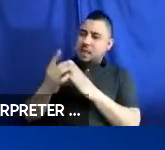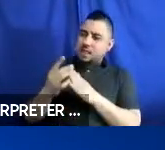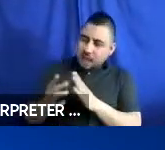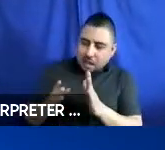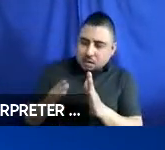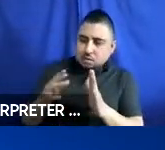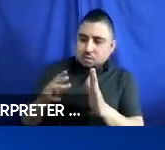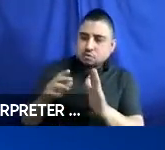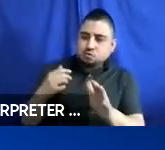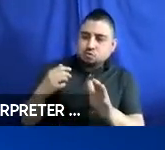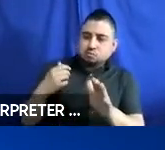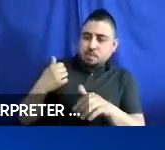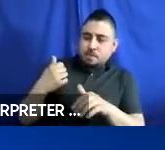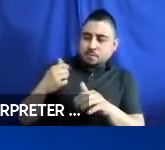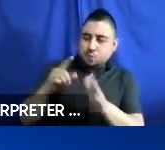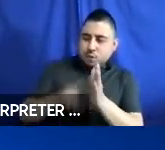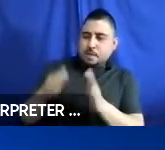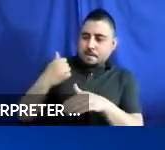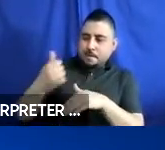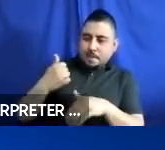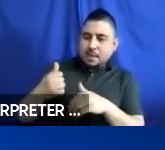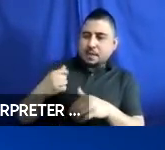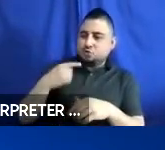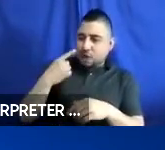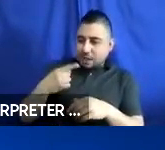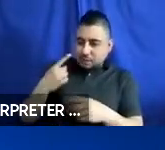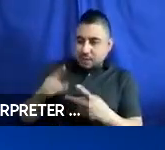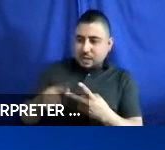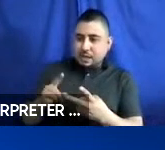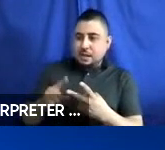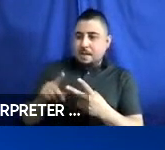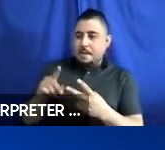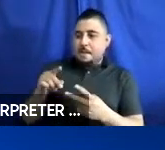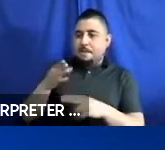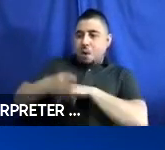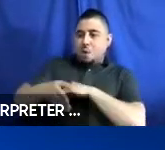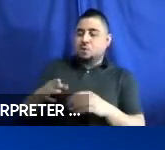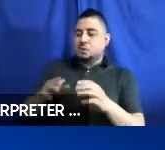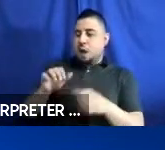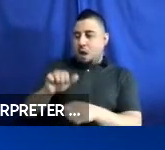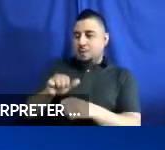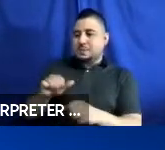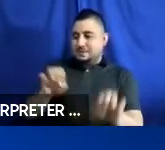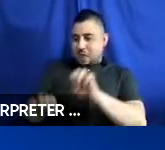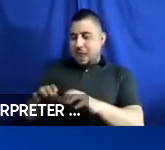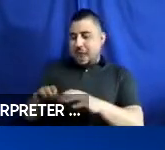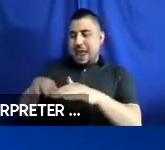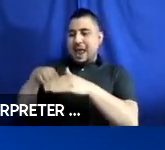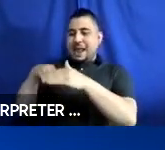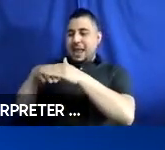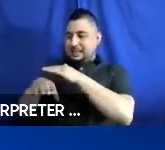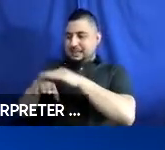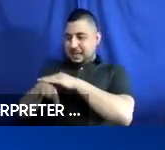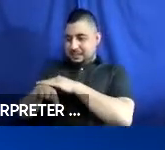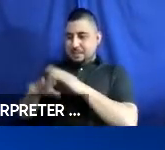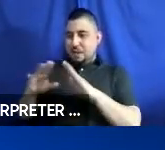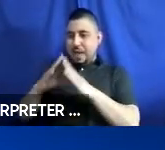transportation, street infrastructure, post occupancy evaluations and accessible housing